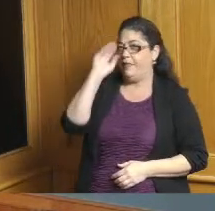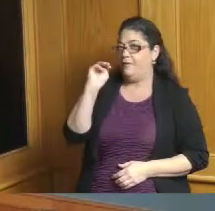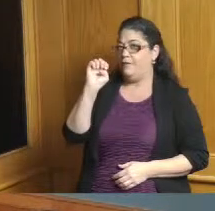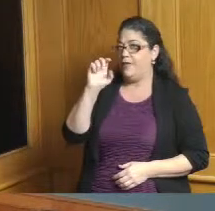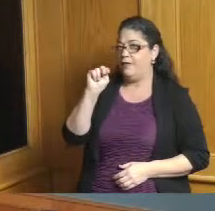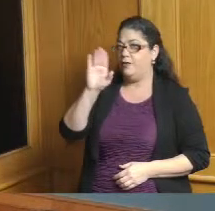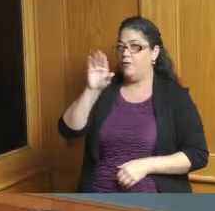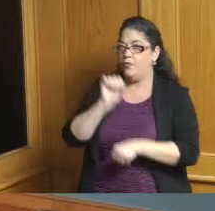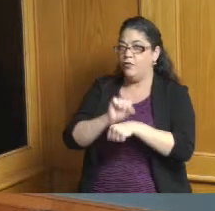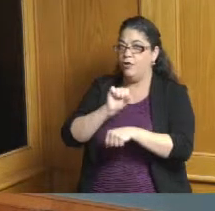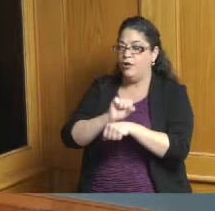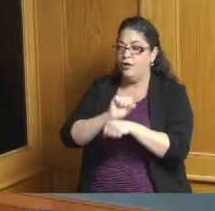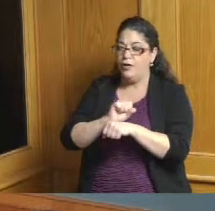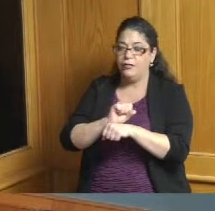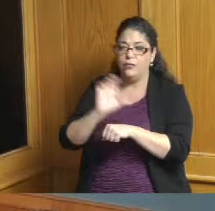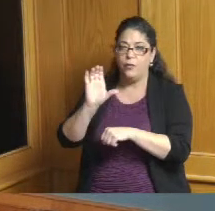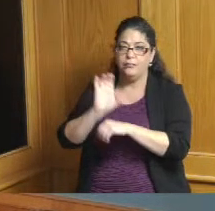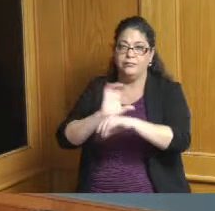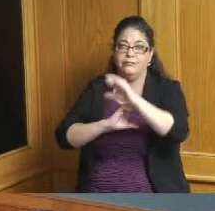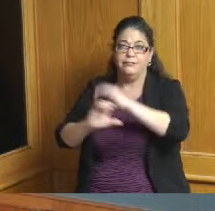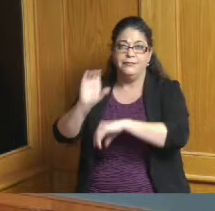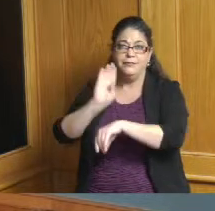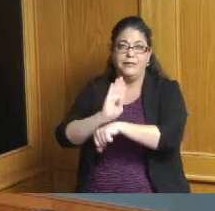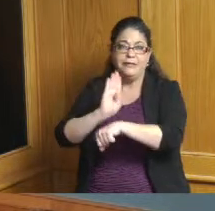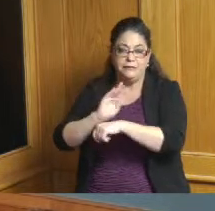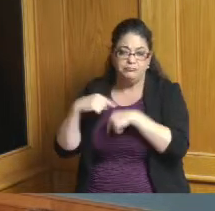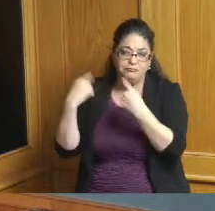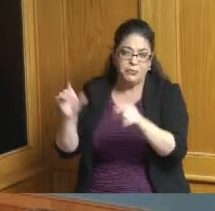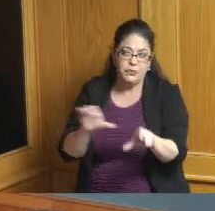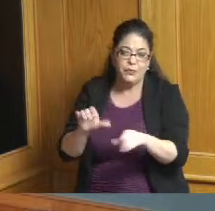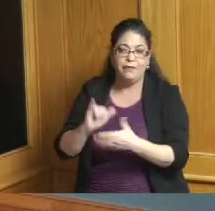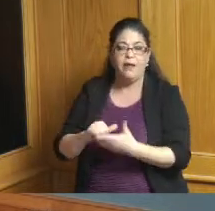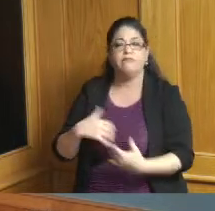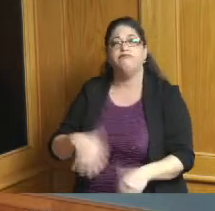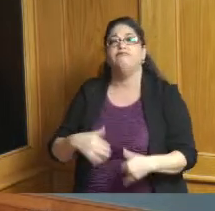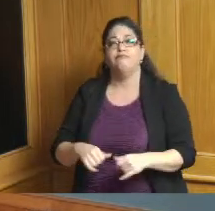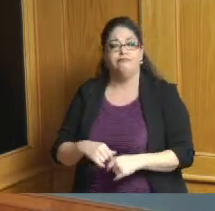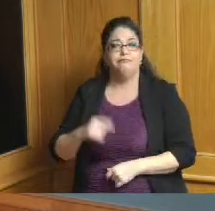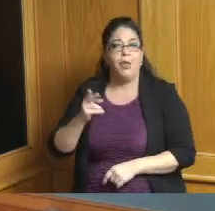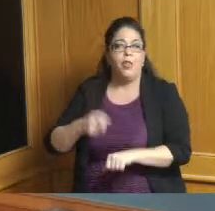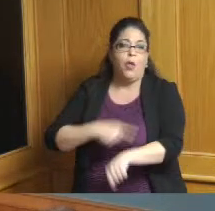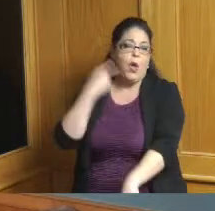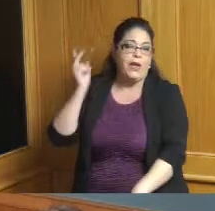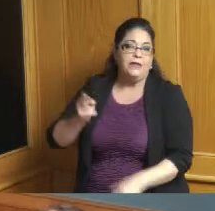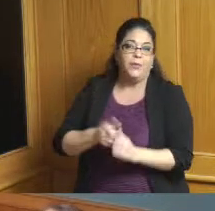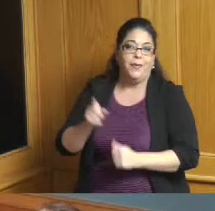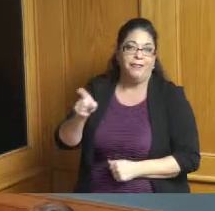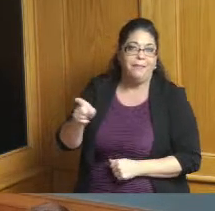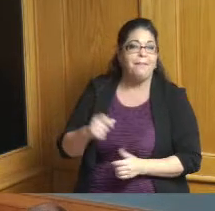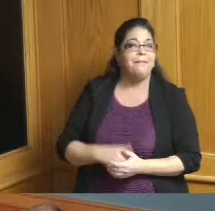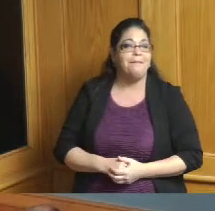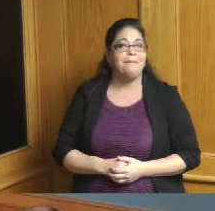that Meegan Construction is doing got a long history with them I remember we were